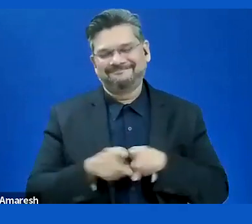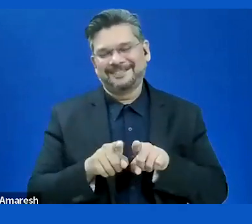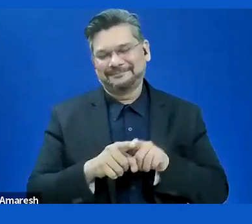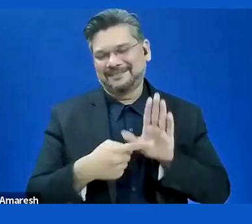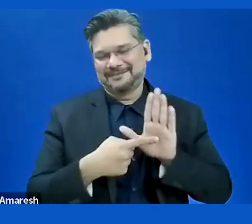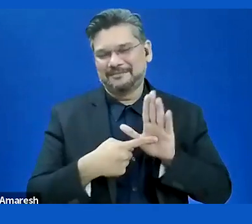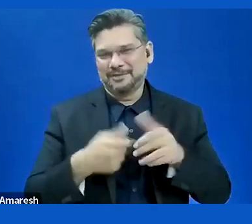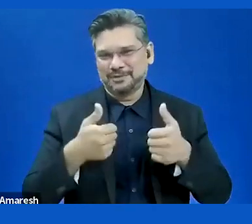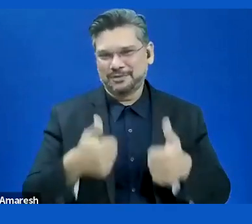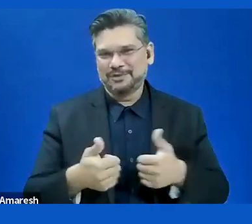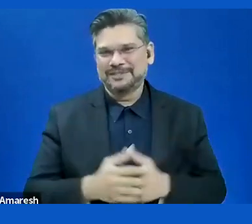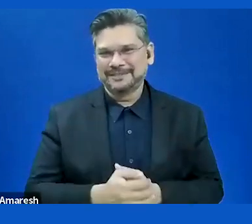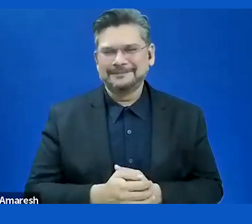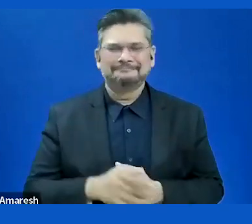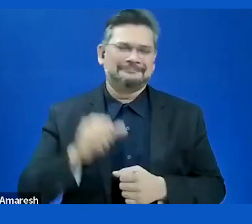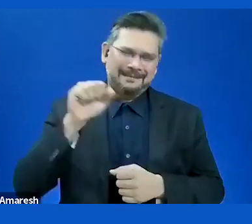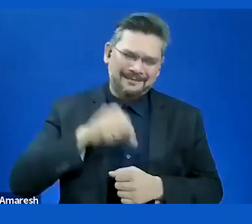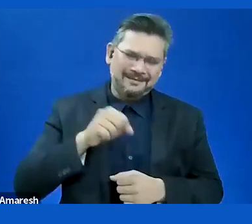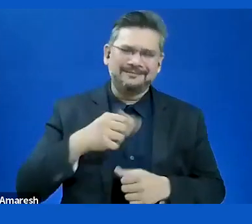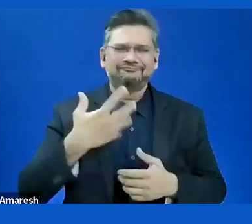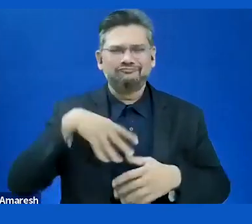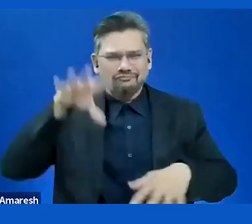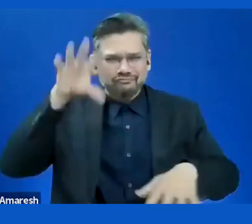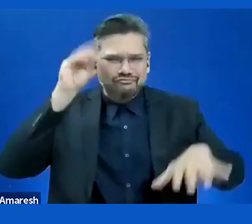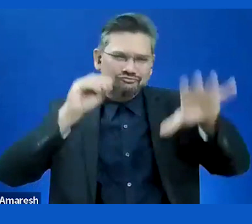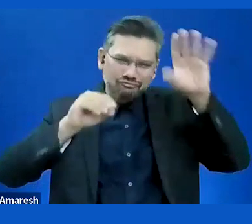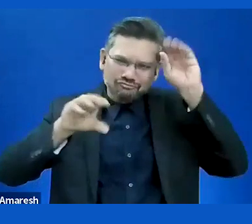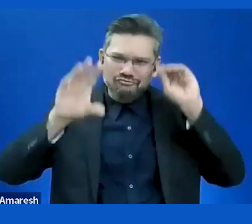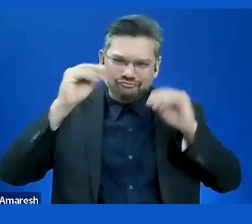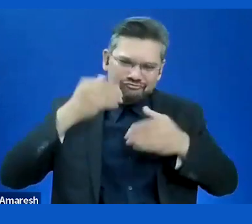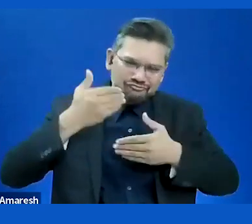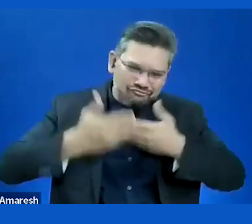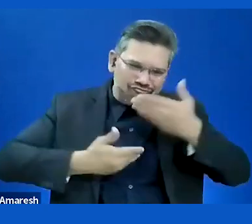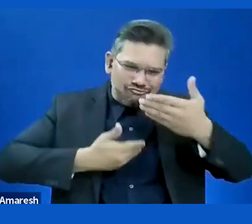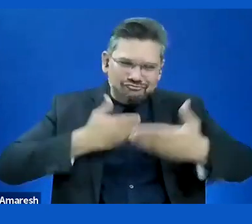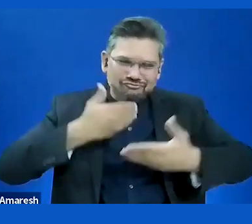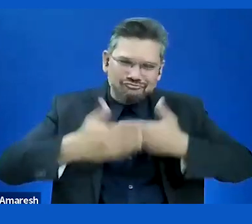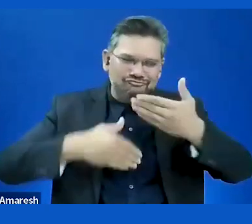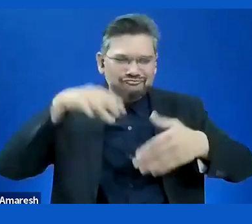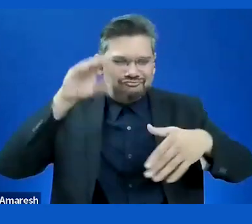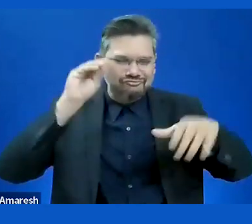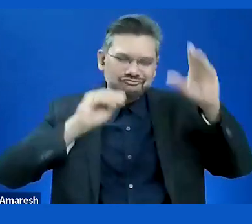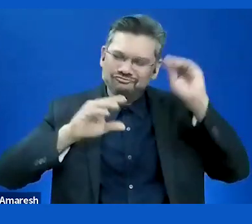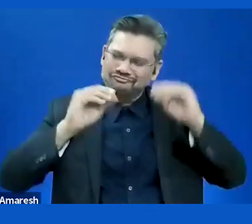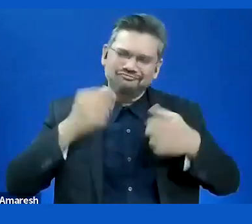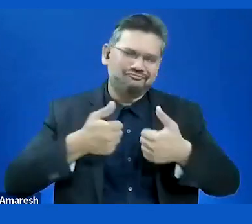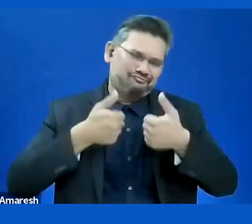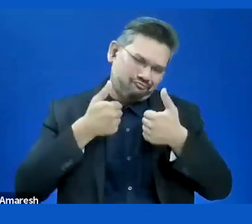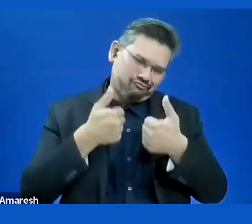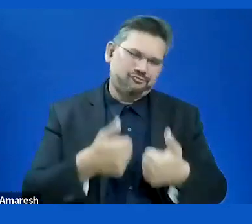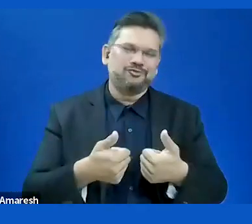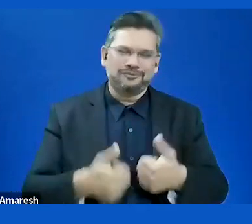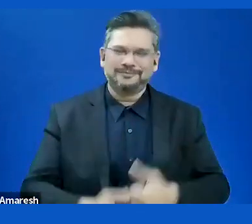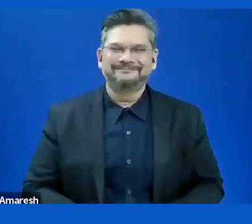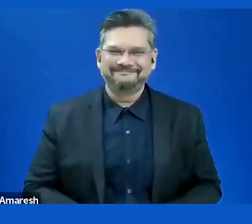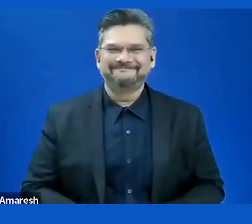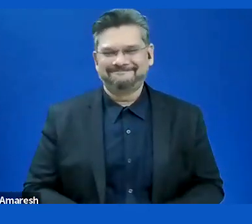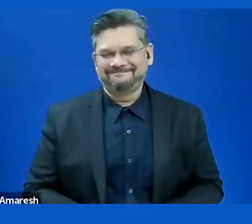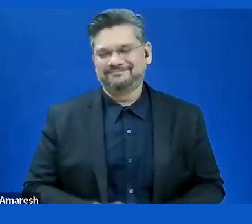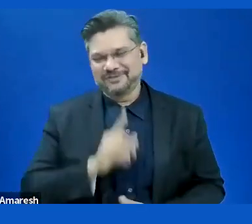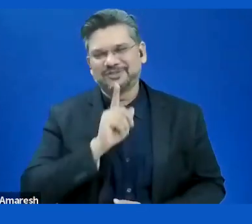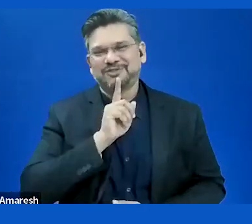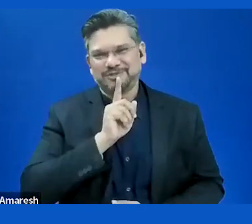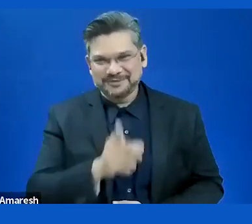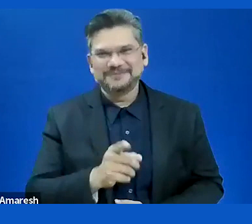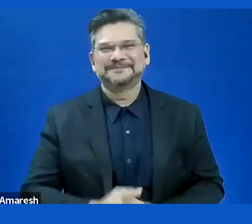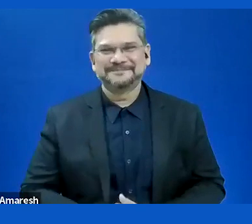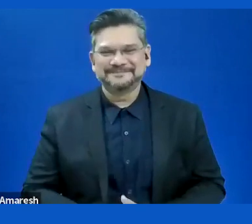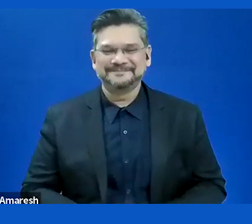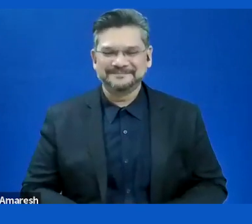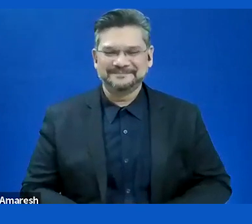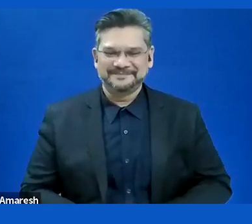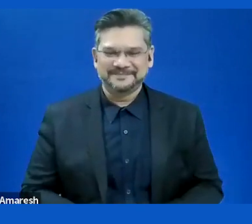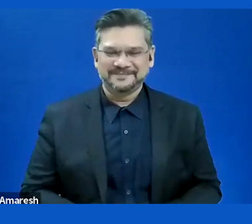way. A way to achieve good end results. >> SUSANNA LAURIN: I will see if anyone in